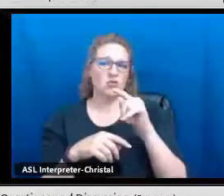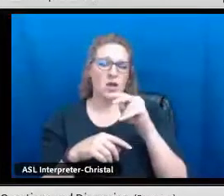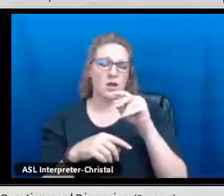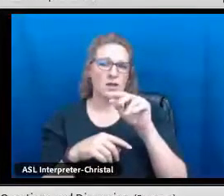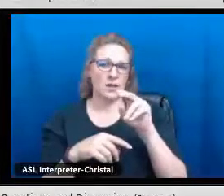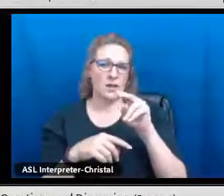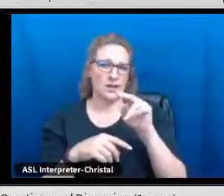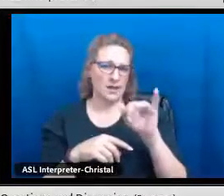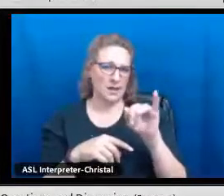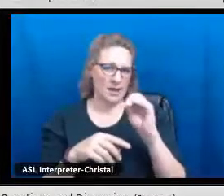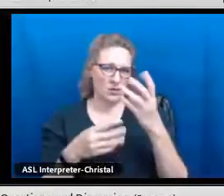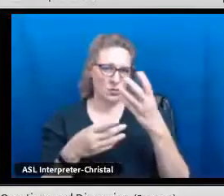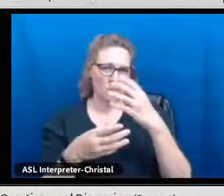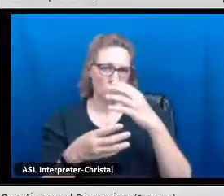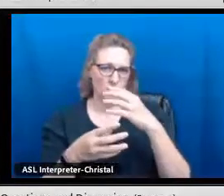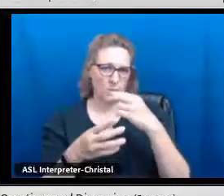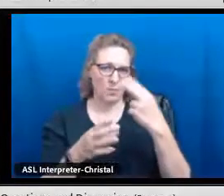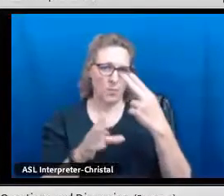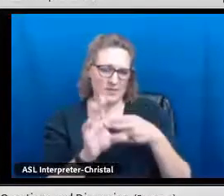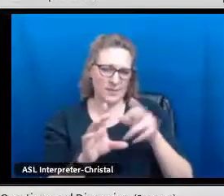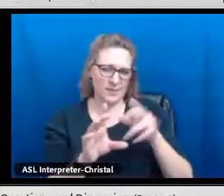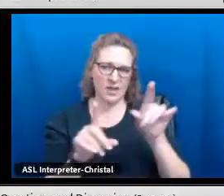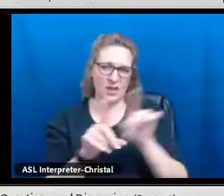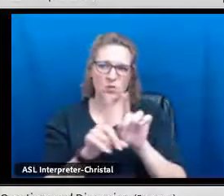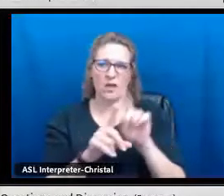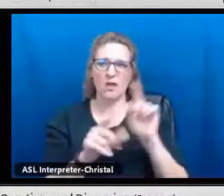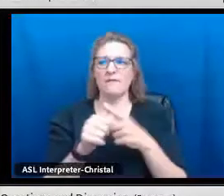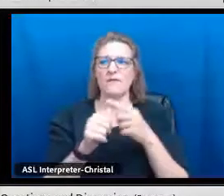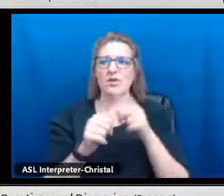of the work in NMPED so we invite her participation as well.